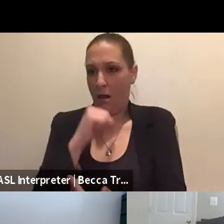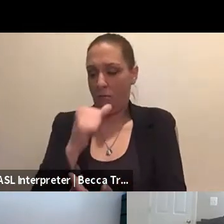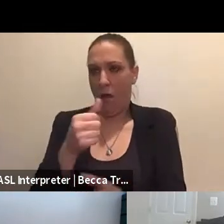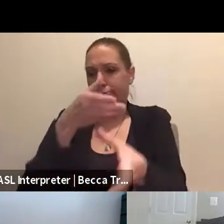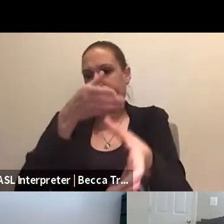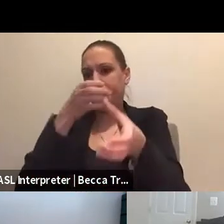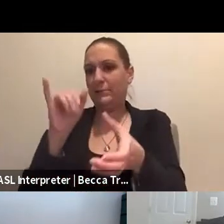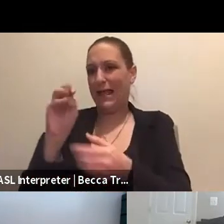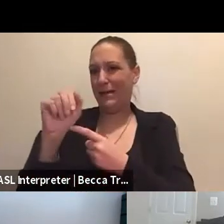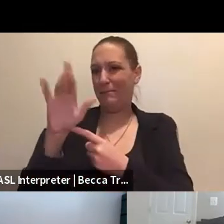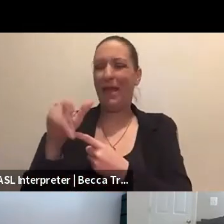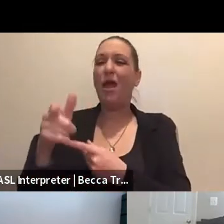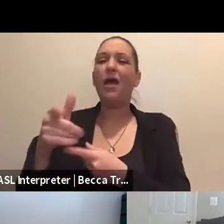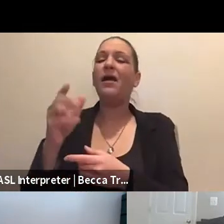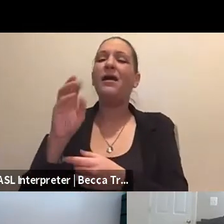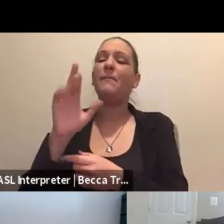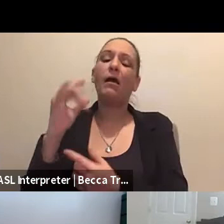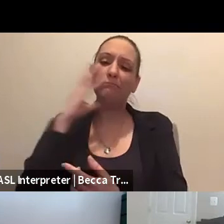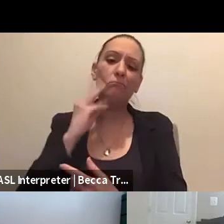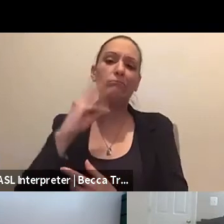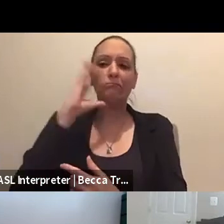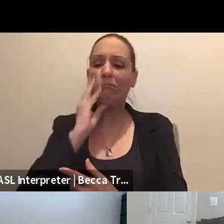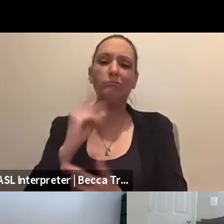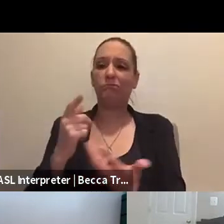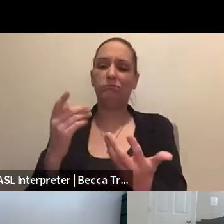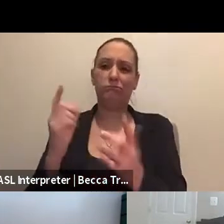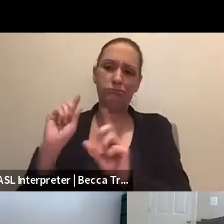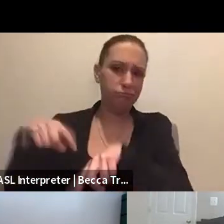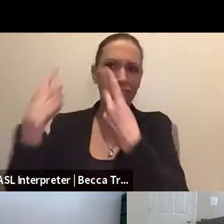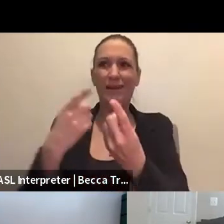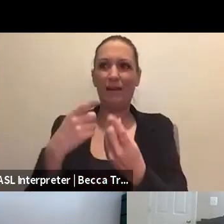Mary's been around longer than I have and she's kind of my brain, my memory